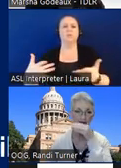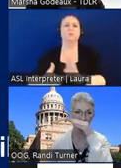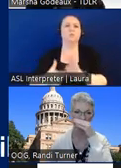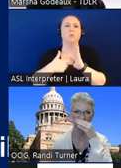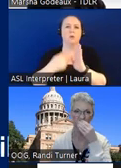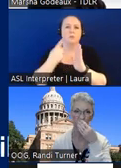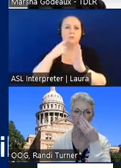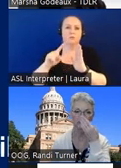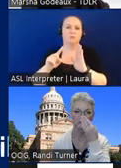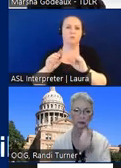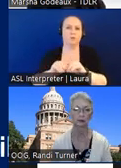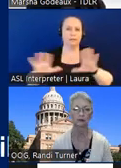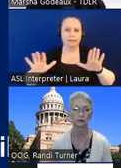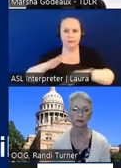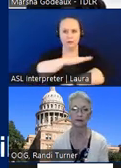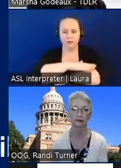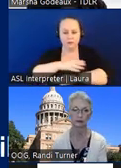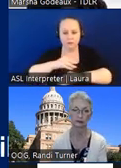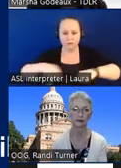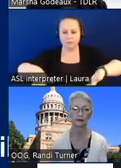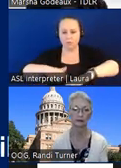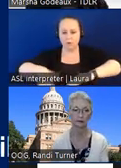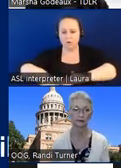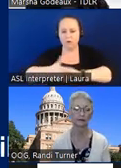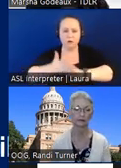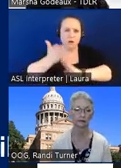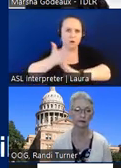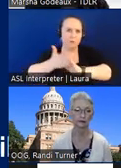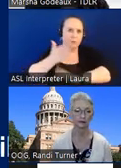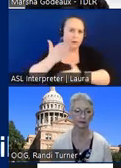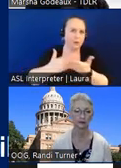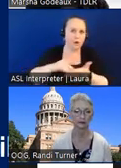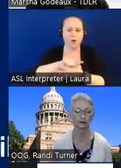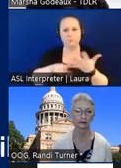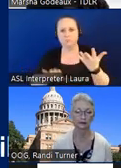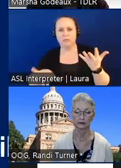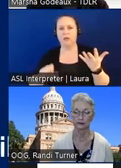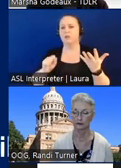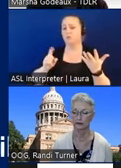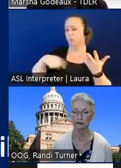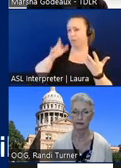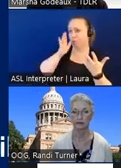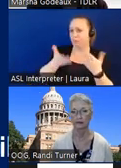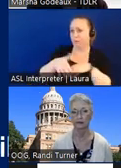floor space and operable parts and things like that so they'll be covered if they're provided but